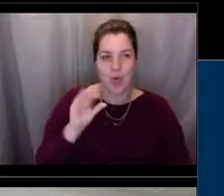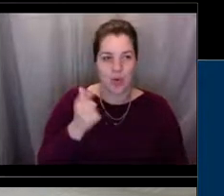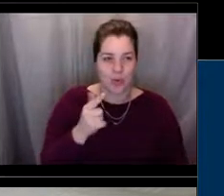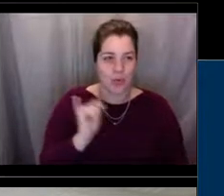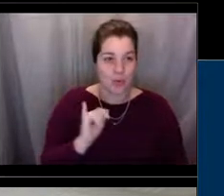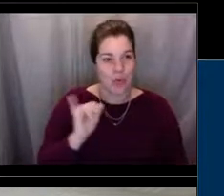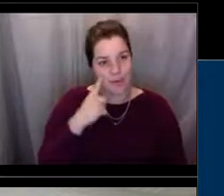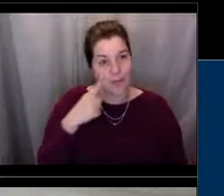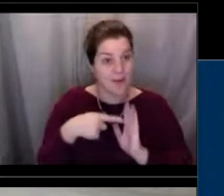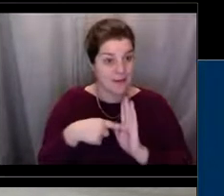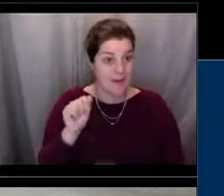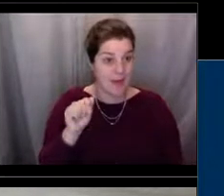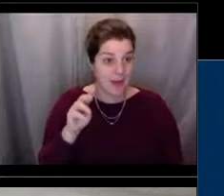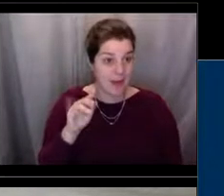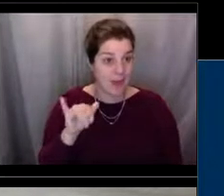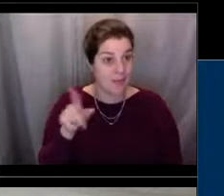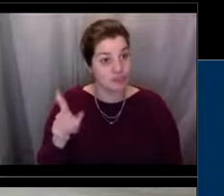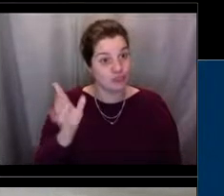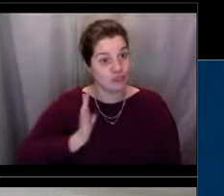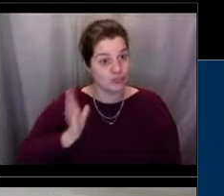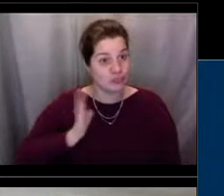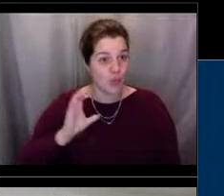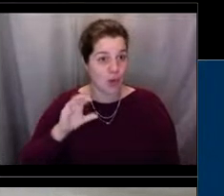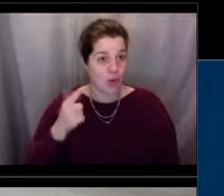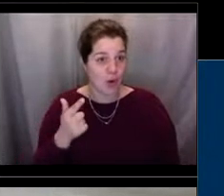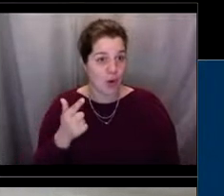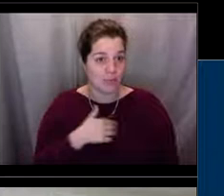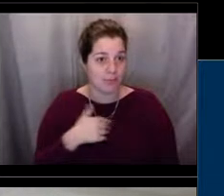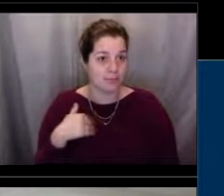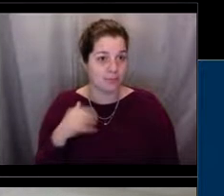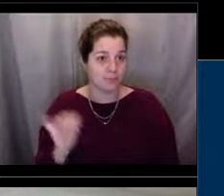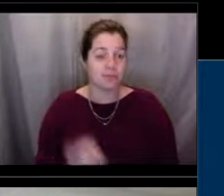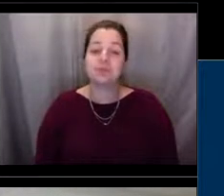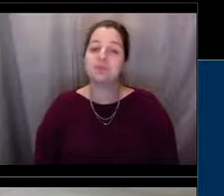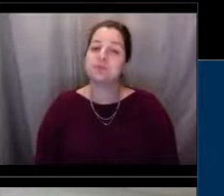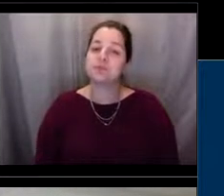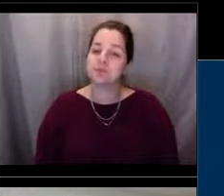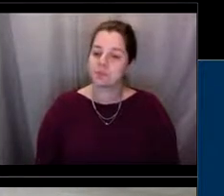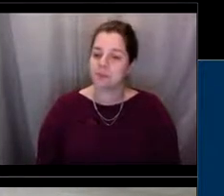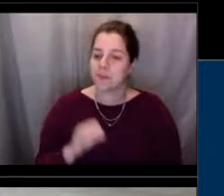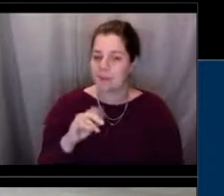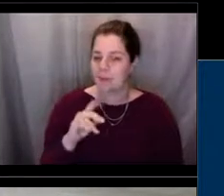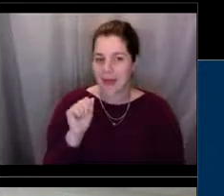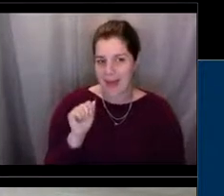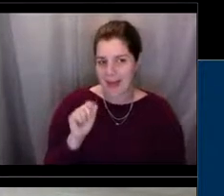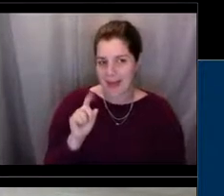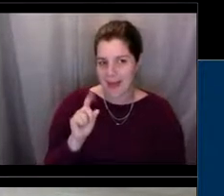[Lisa[ Great, Adam from Amy's class was wondering how many people on average